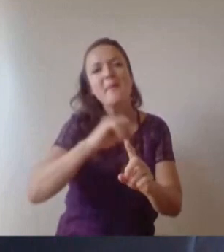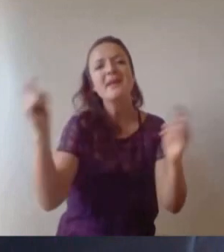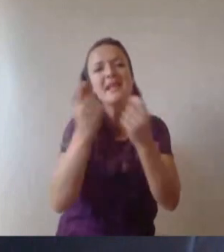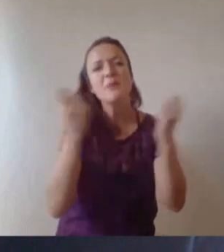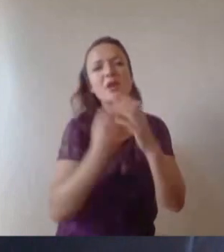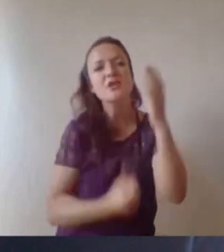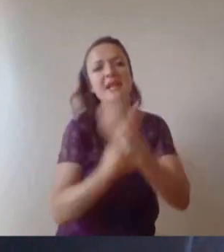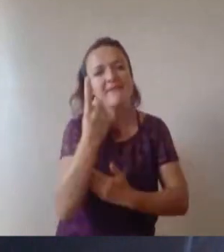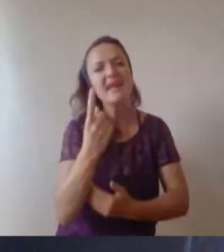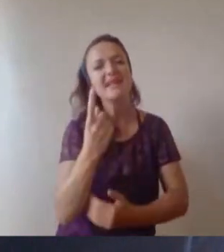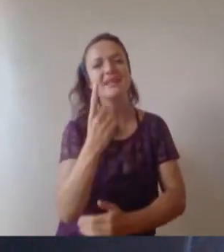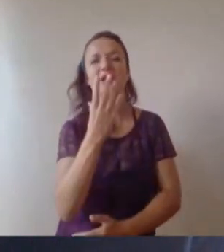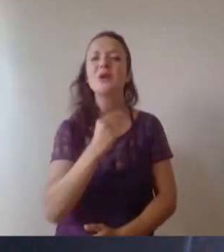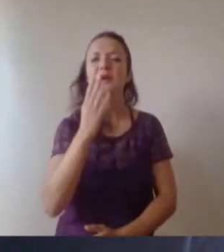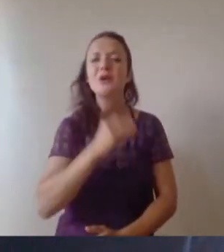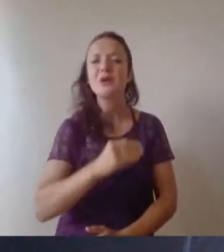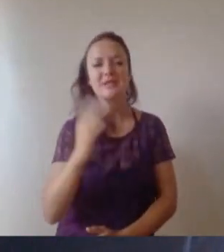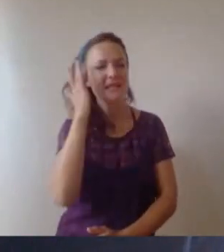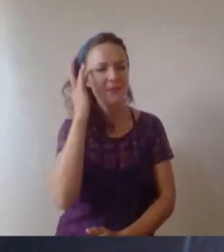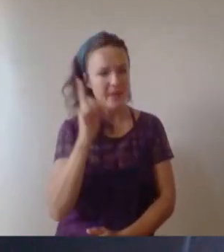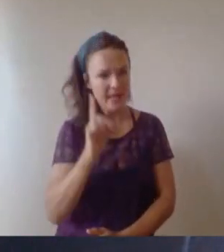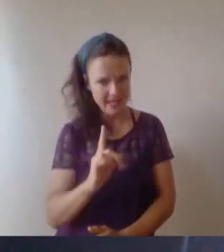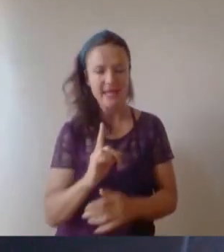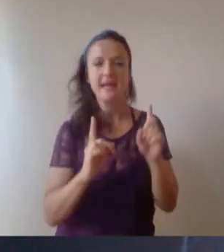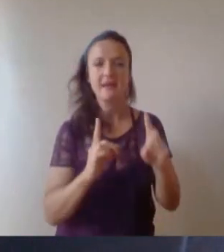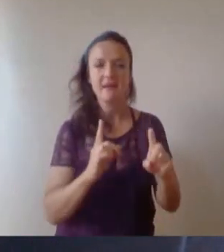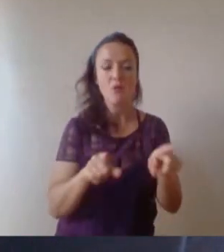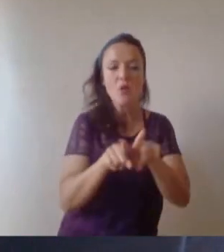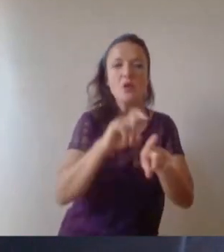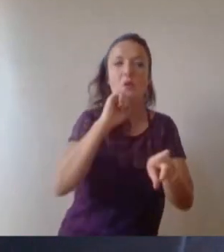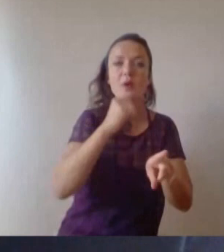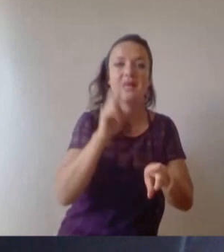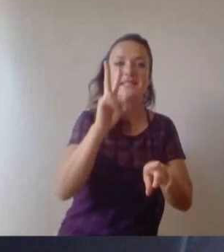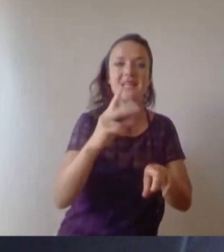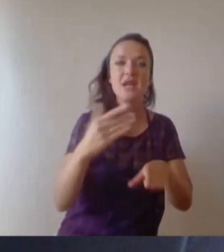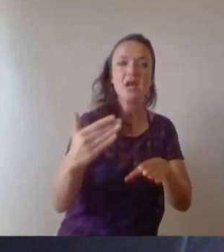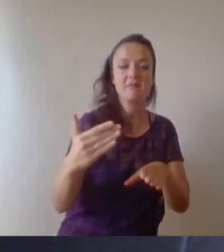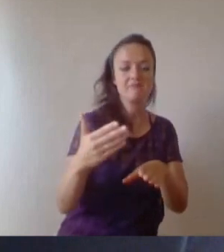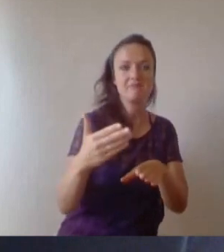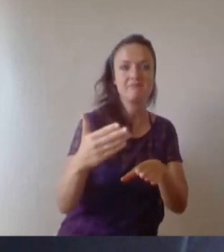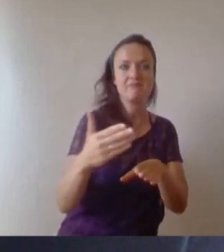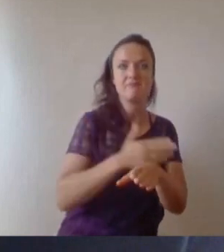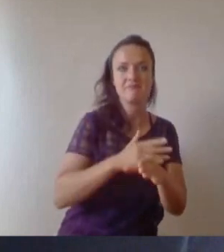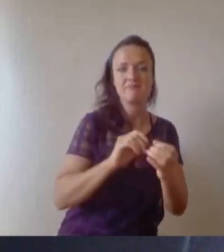You will have seen some pre-submitted messages for staff supporters and your peers rolling before we started, these will show again at the end of the